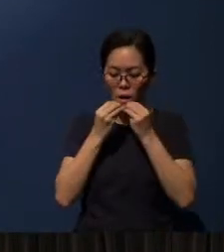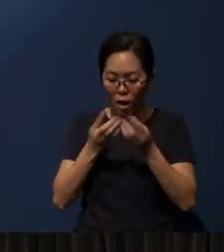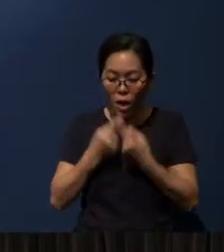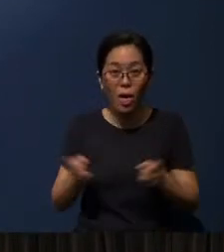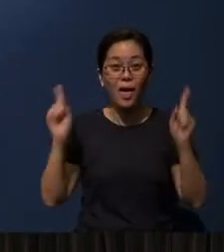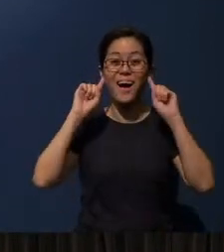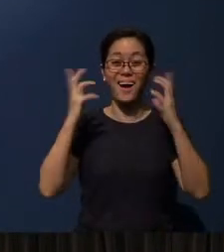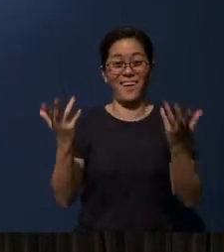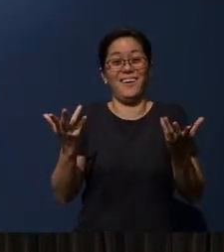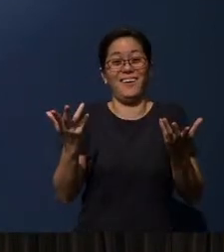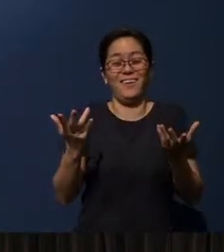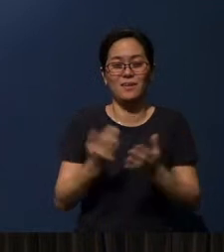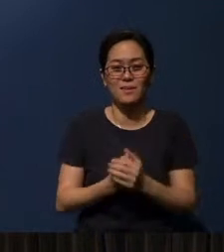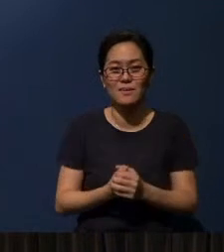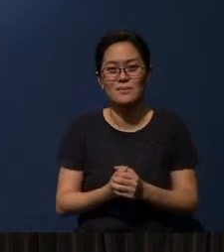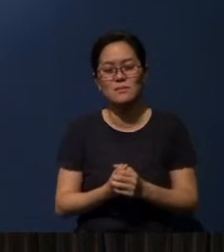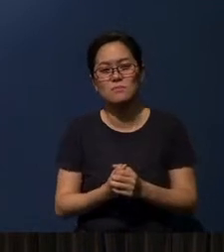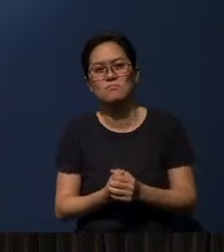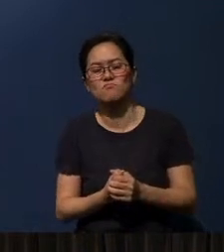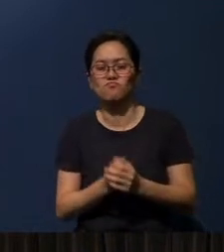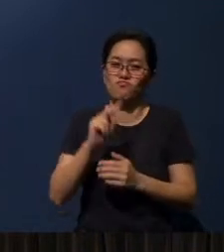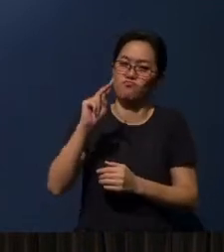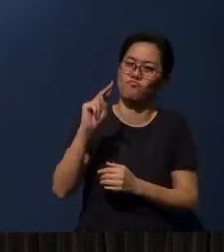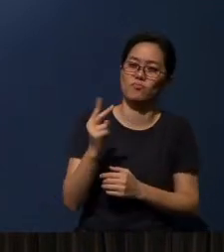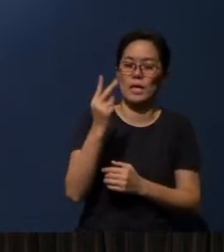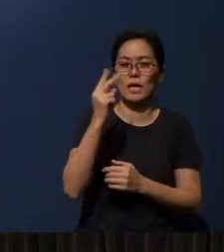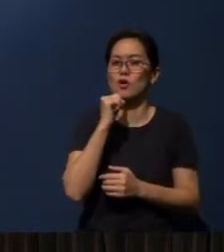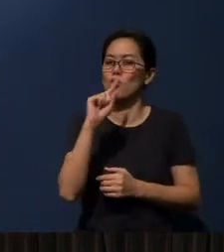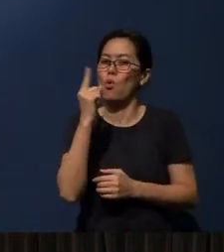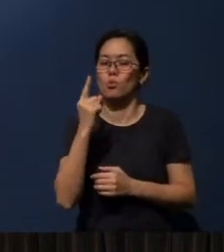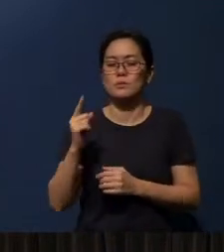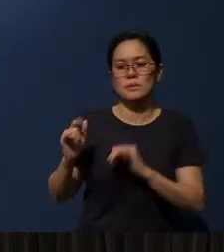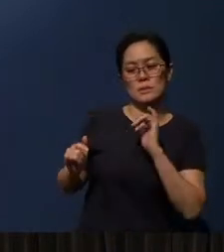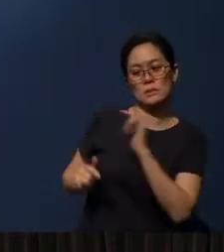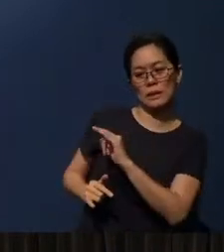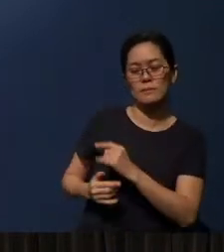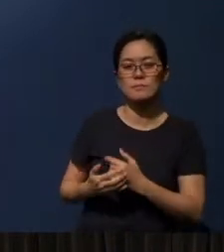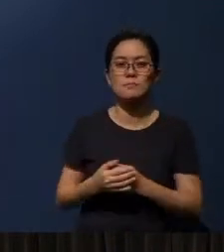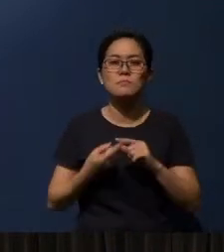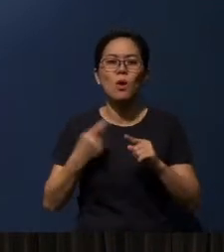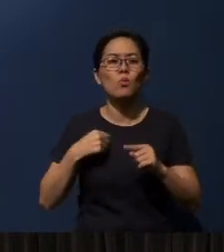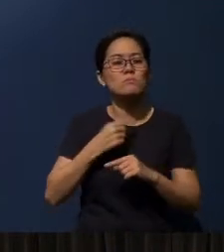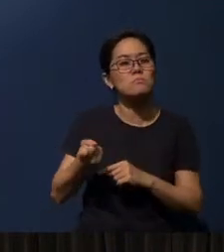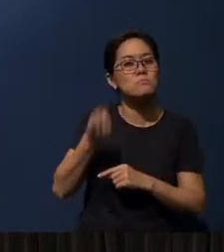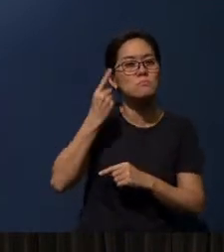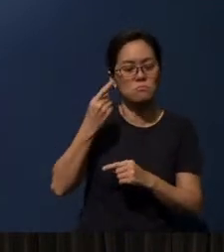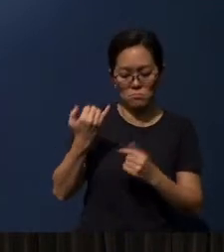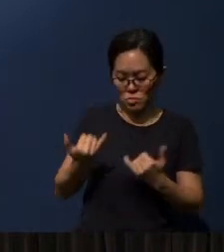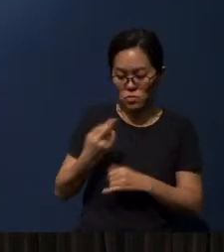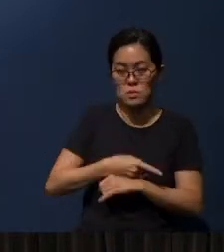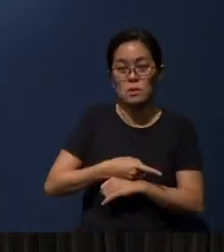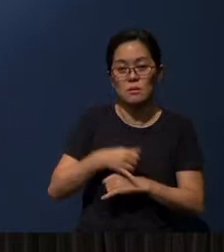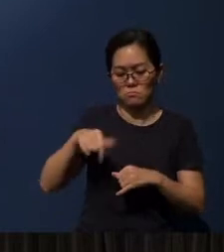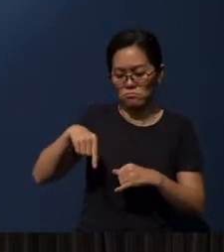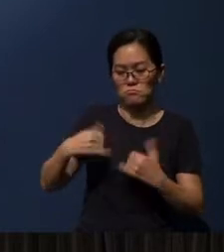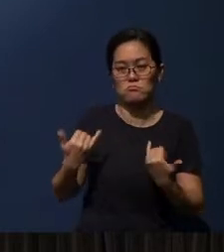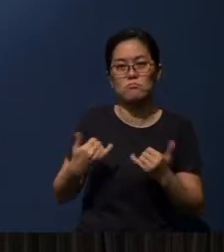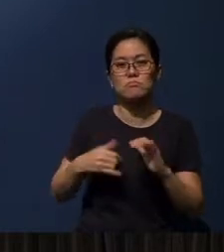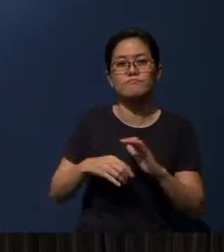Well, secondly, it's not only just that. But we also understand that even today, in today's context,